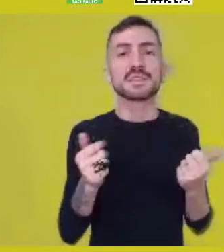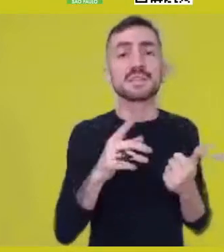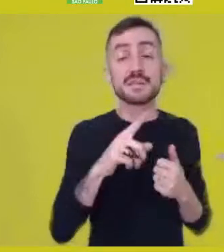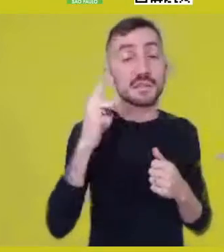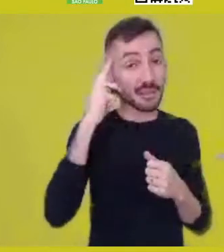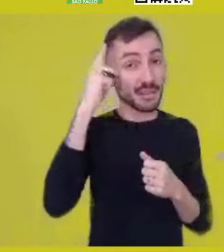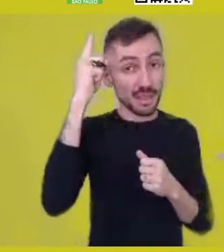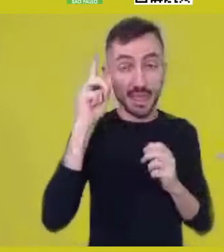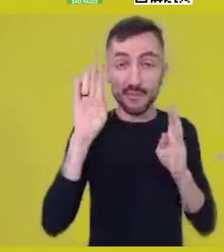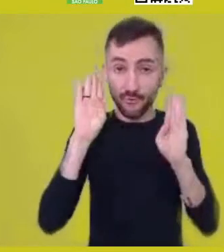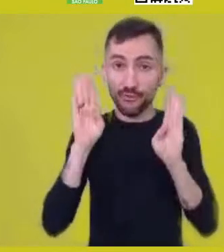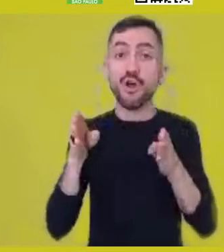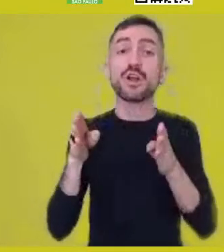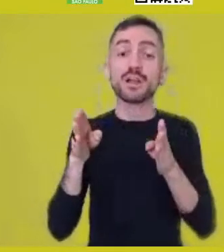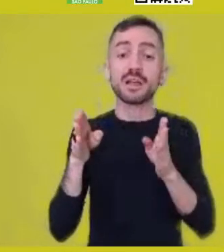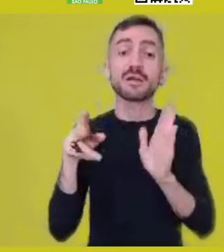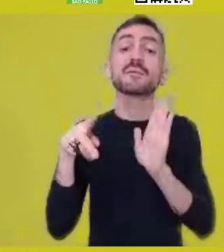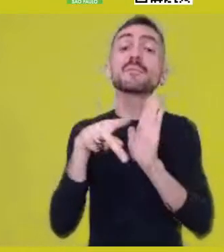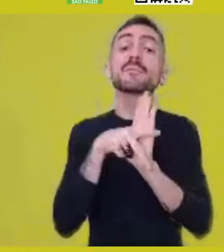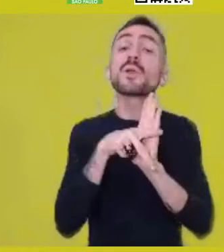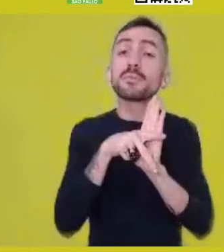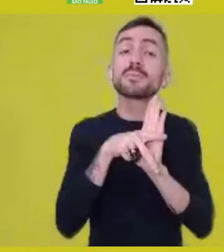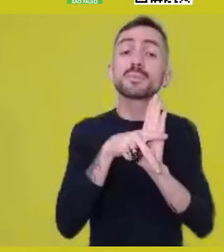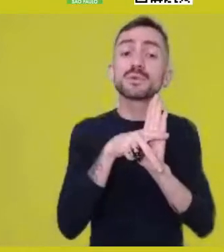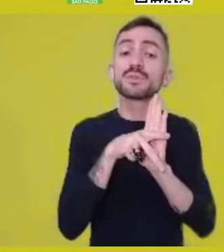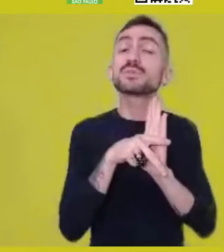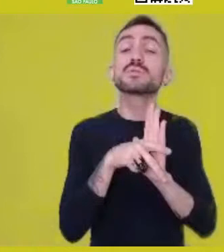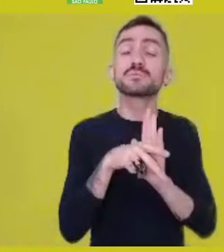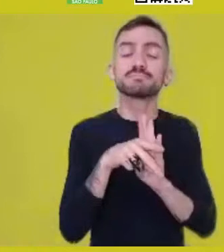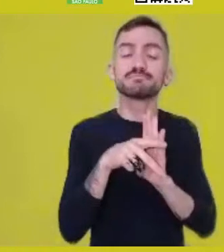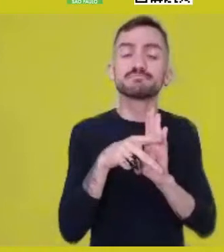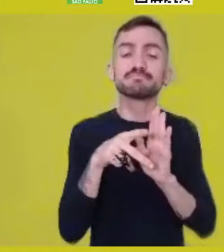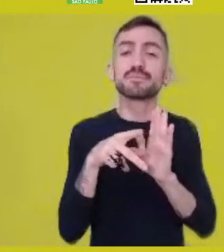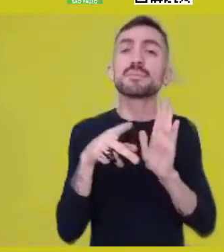a possibility of non-appropriation